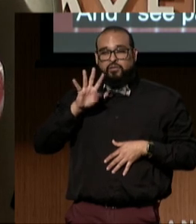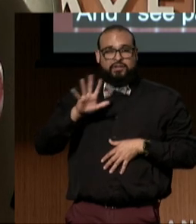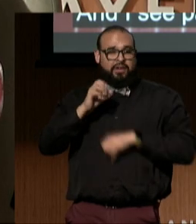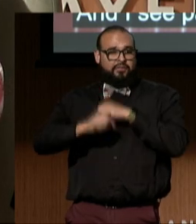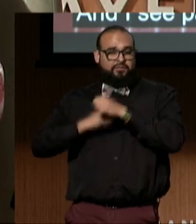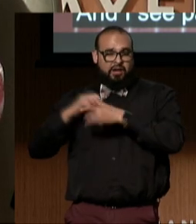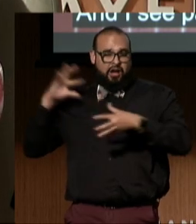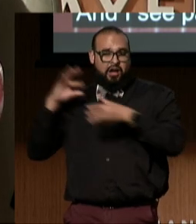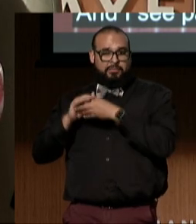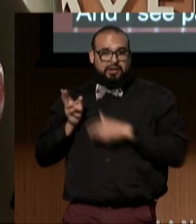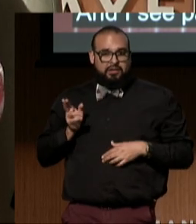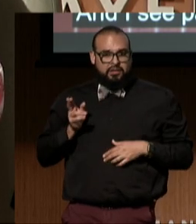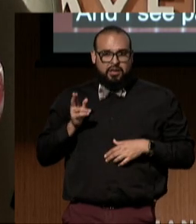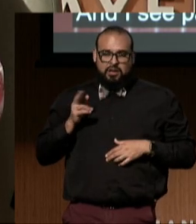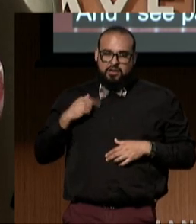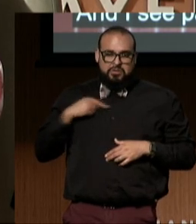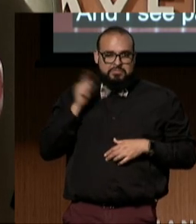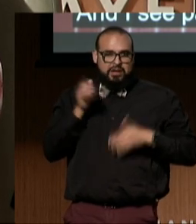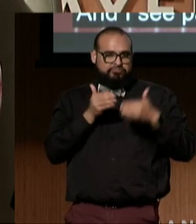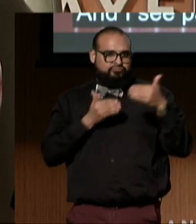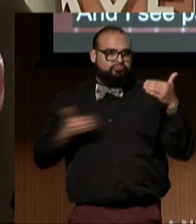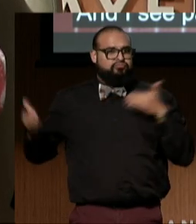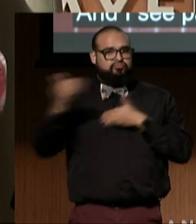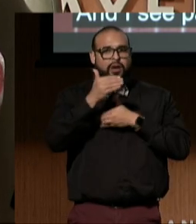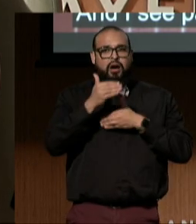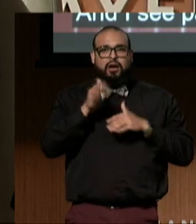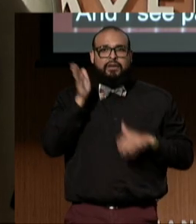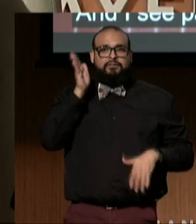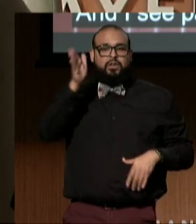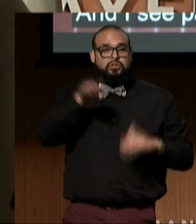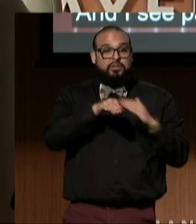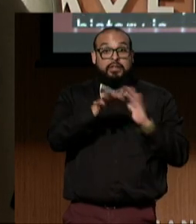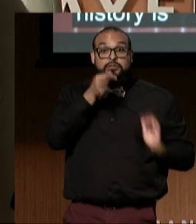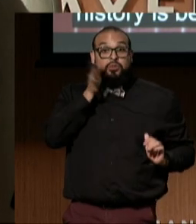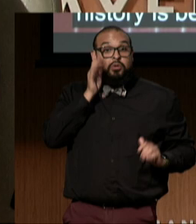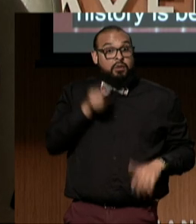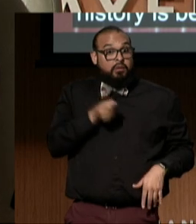on the cutting edge of future access. and in a minute, I'm going to pass the mic to others